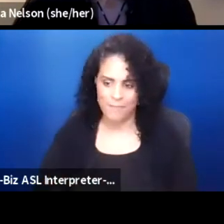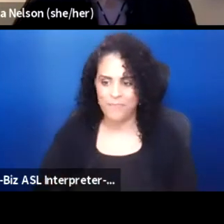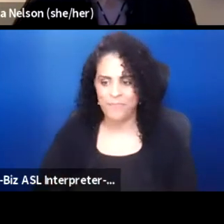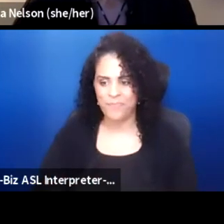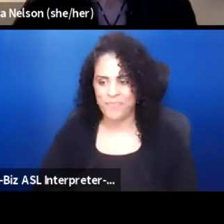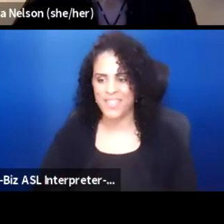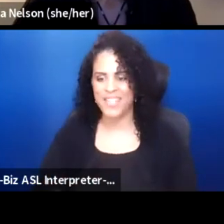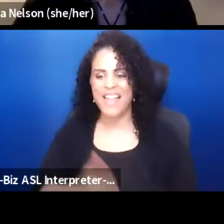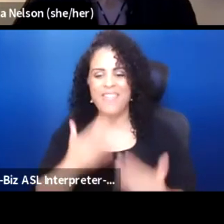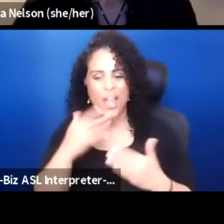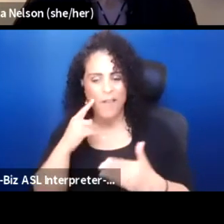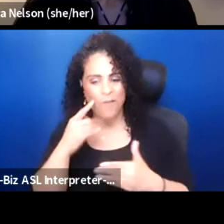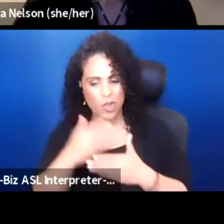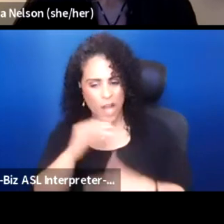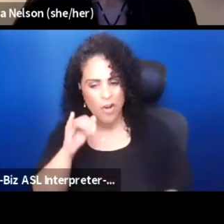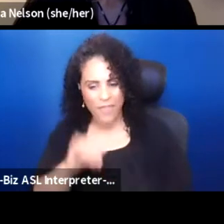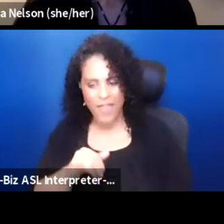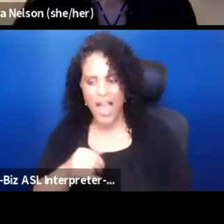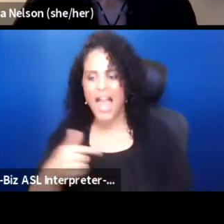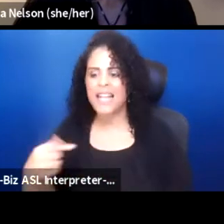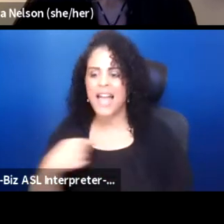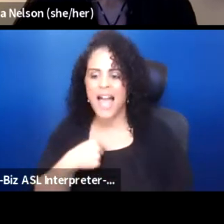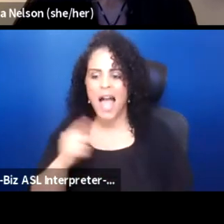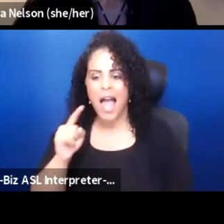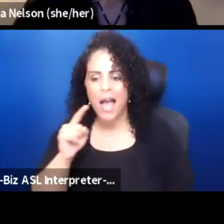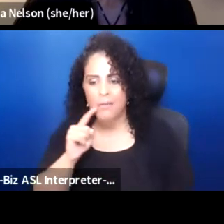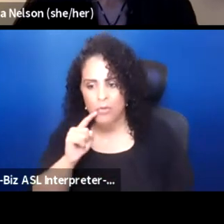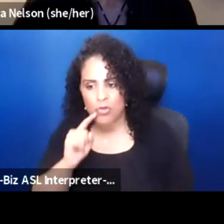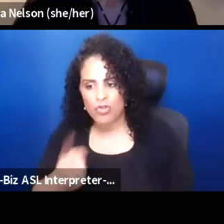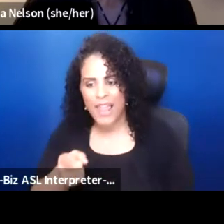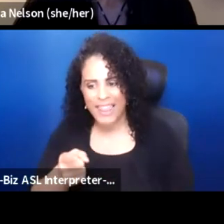Thank you for sharing that. I am really feeling,